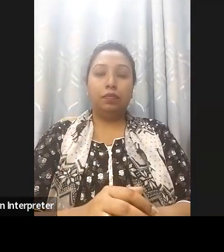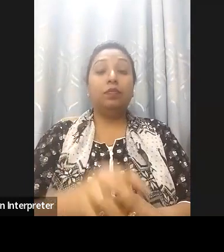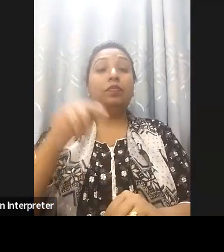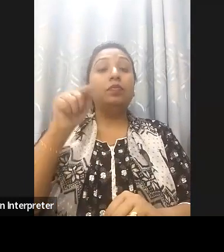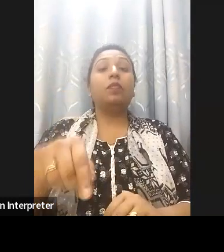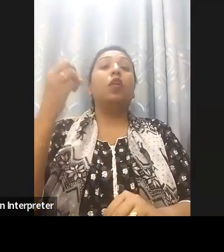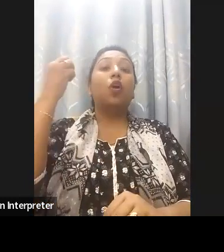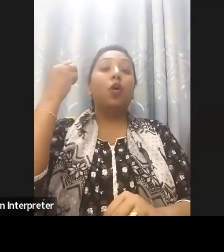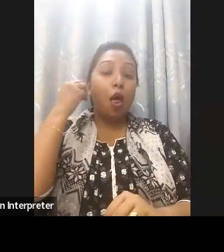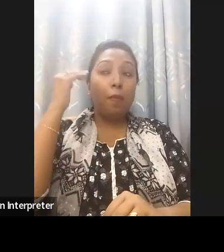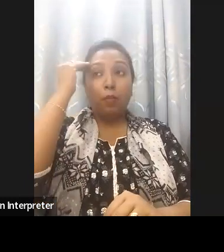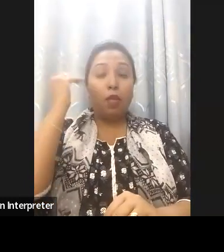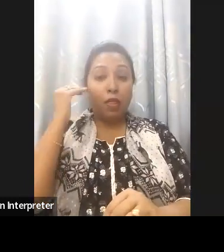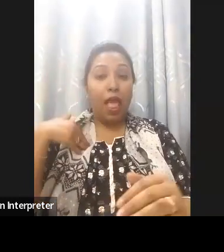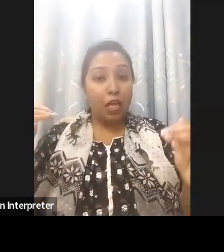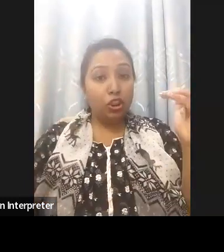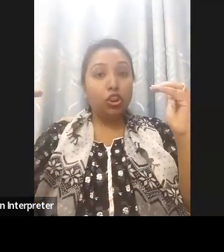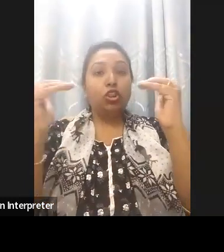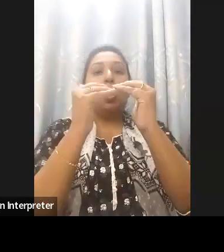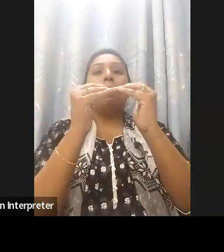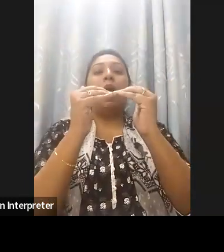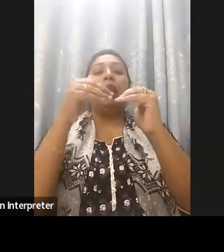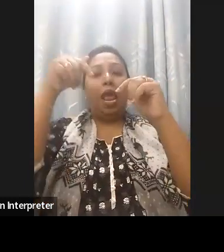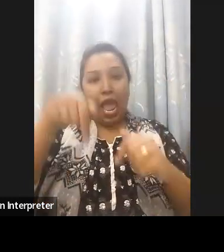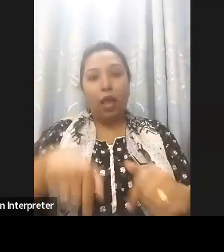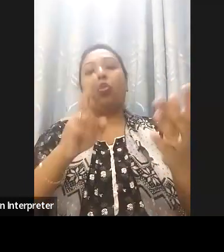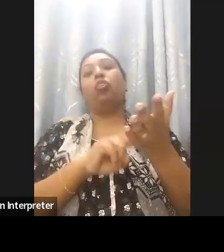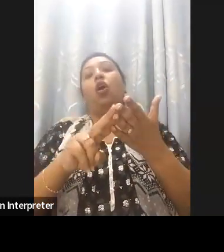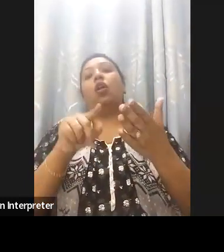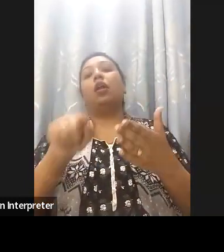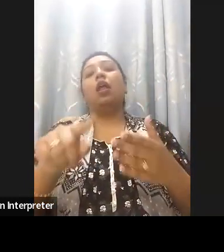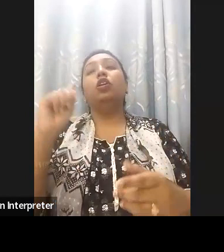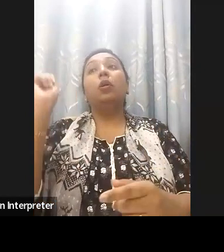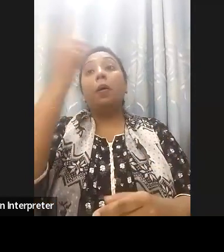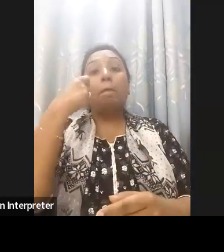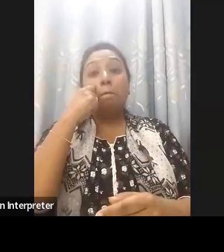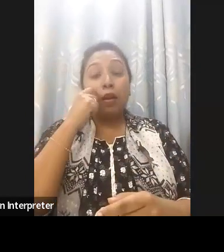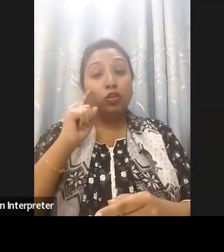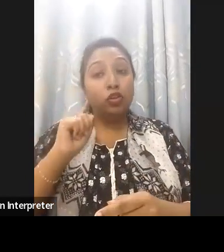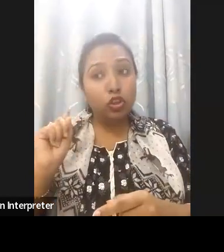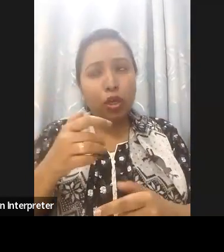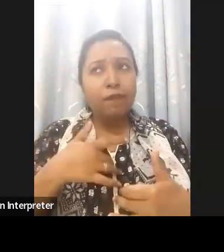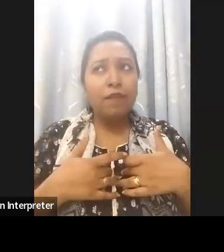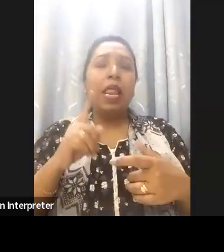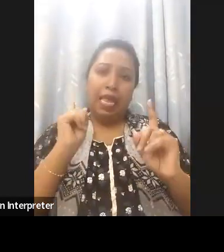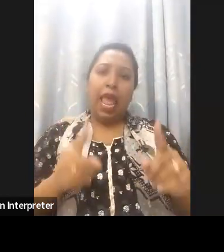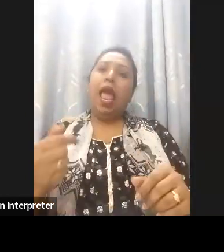that it's holistic approach where everybody feels and knows what the responsibility is so when we're